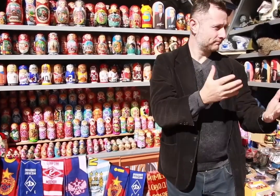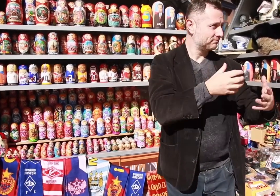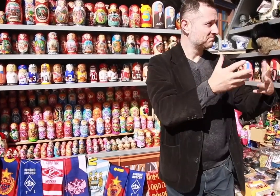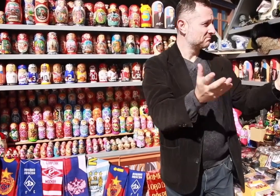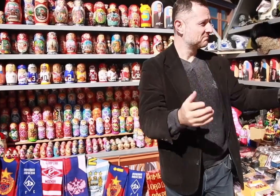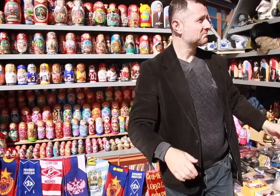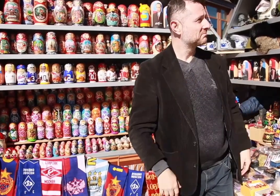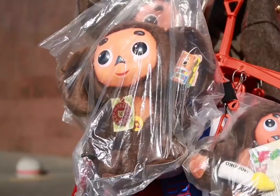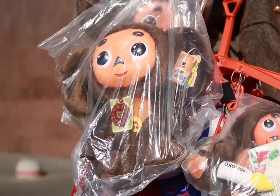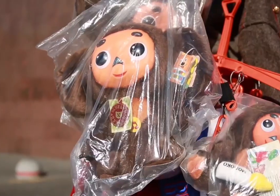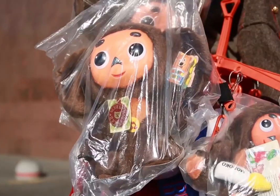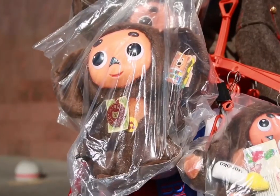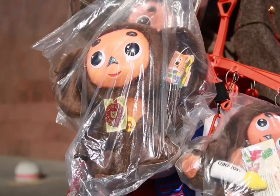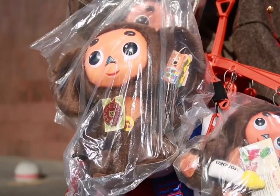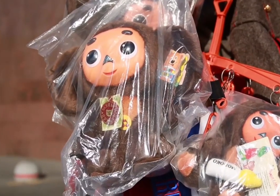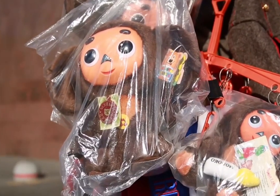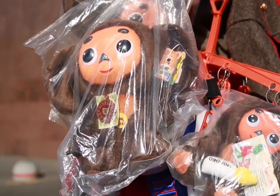part of Russian culture.